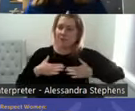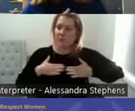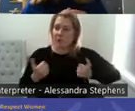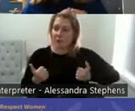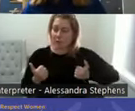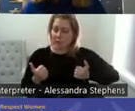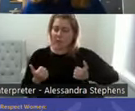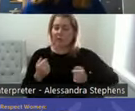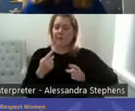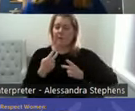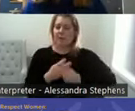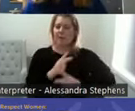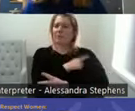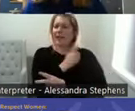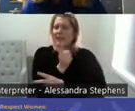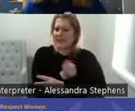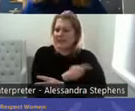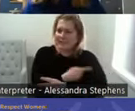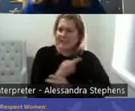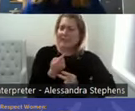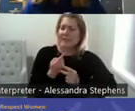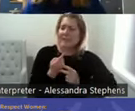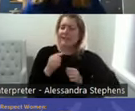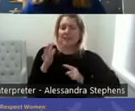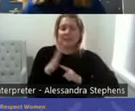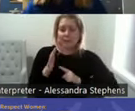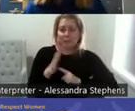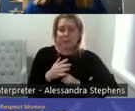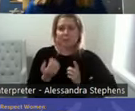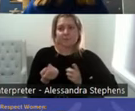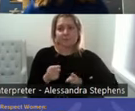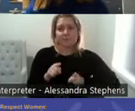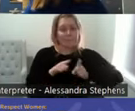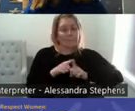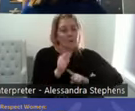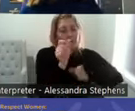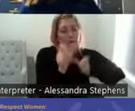We know that, most clients don't ask about sex. We also know that most